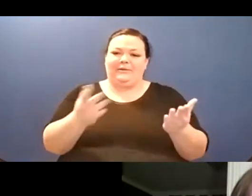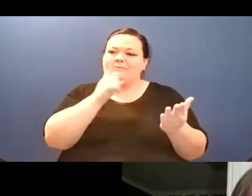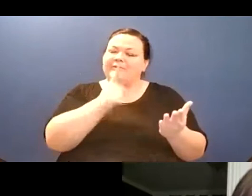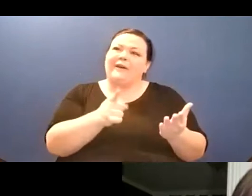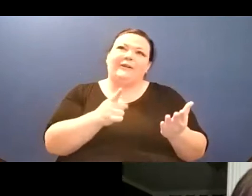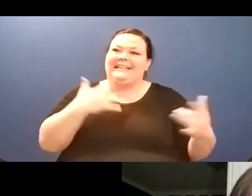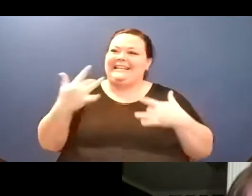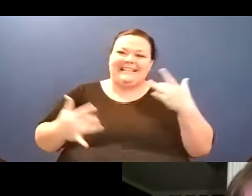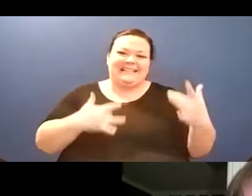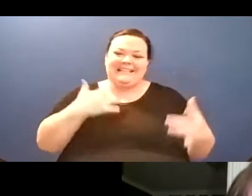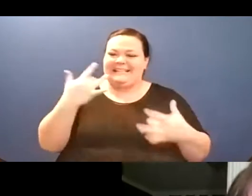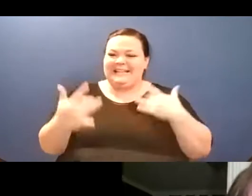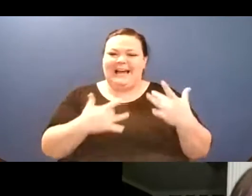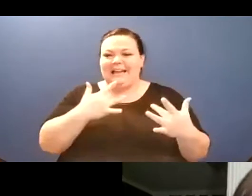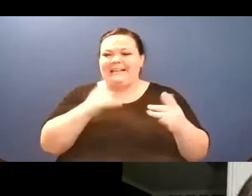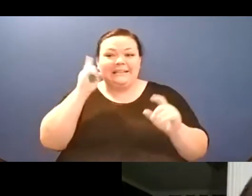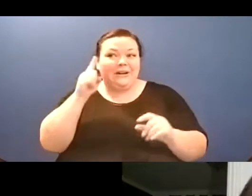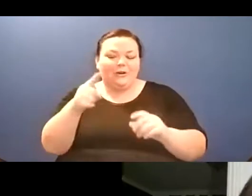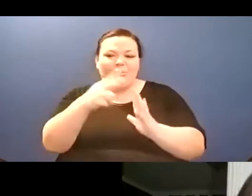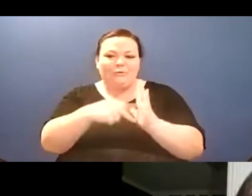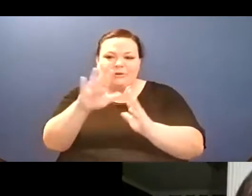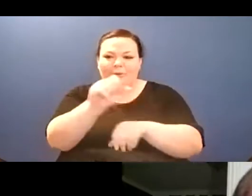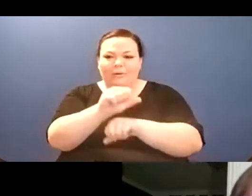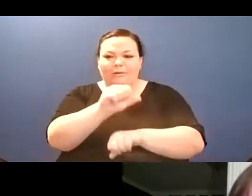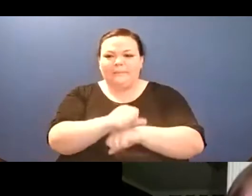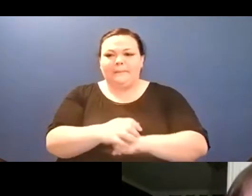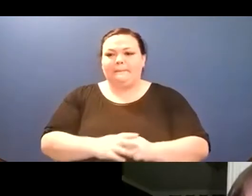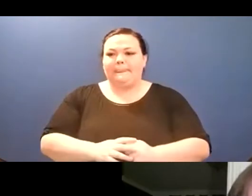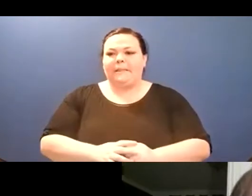from Action Books, and several chapbooks, the most recent of which are a long poem called Rhapsody